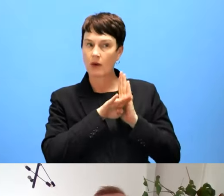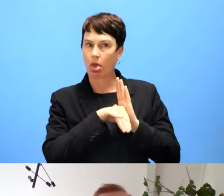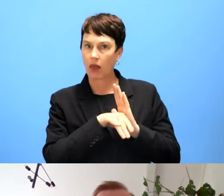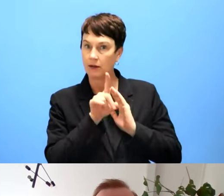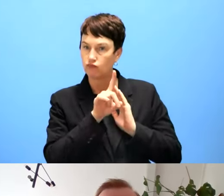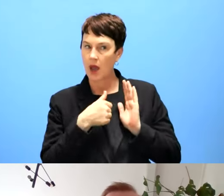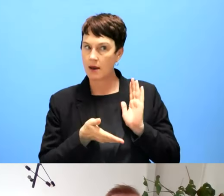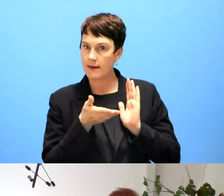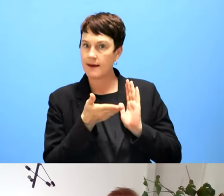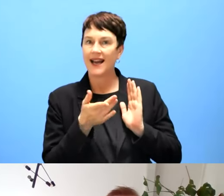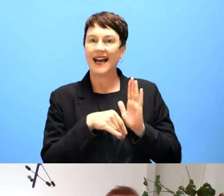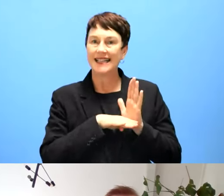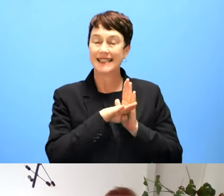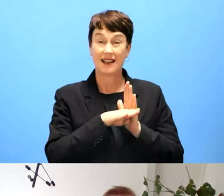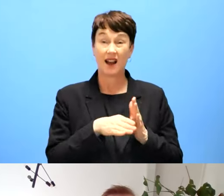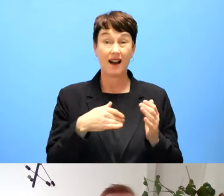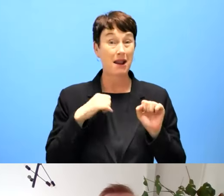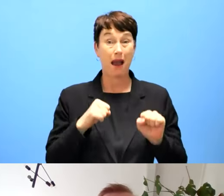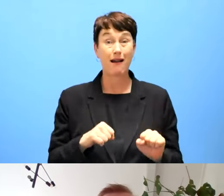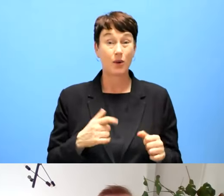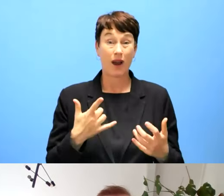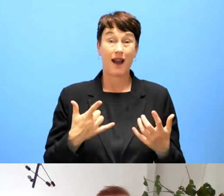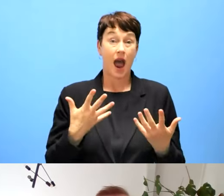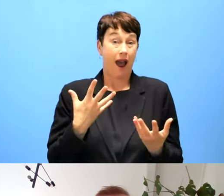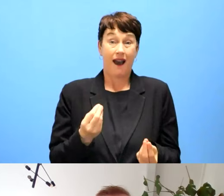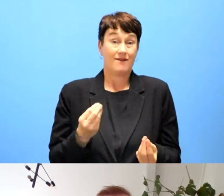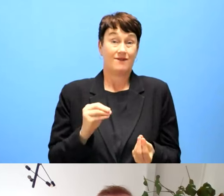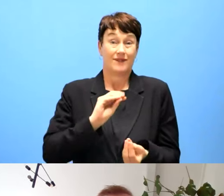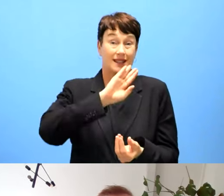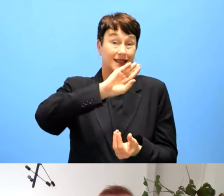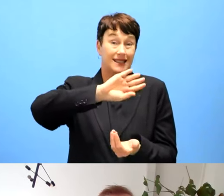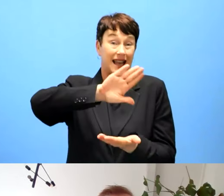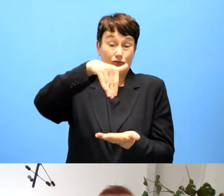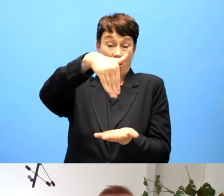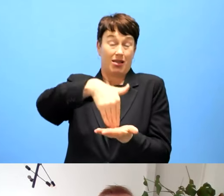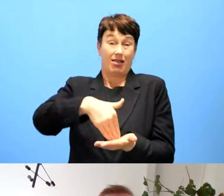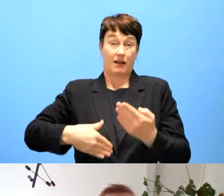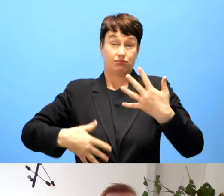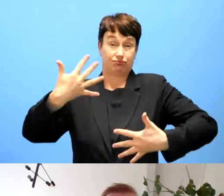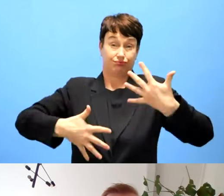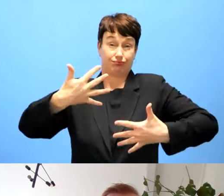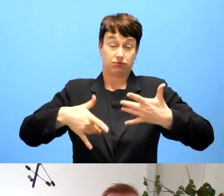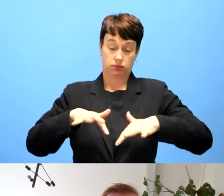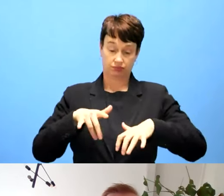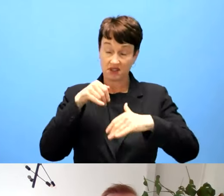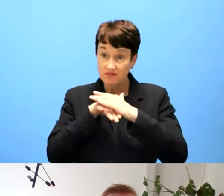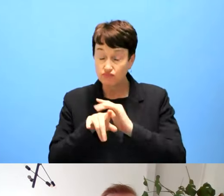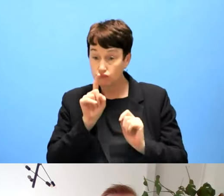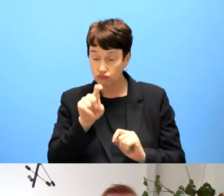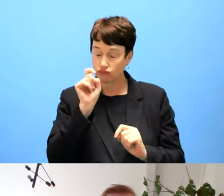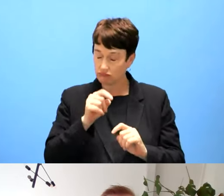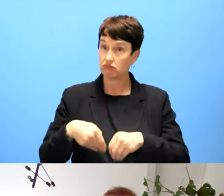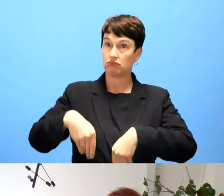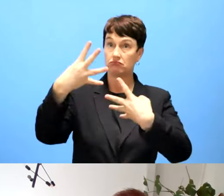of data because we have this central register of of accessibility statements what we're now